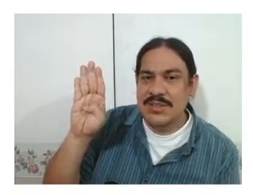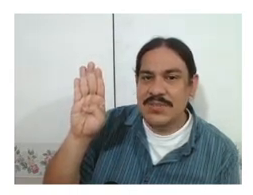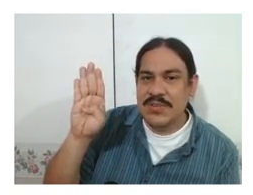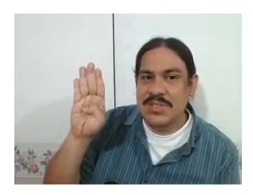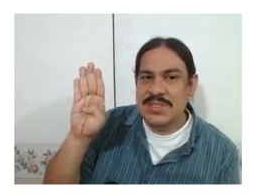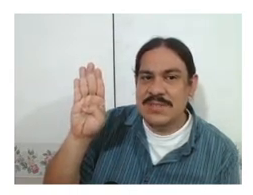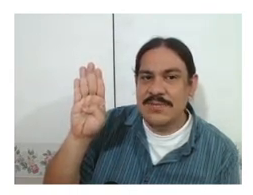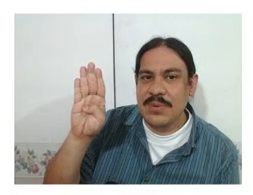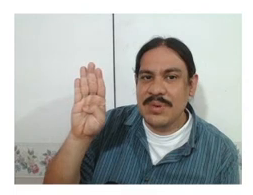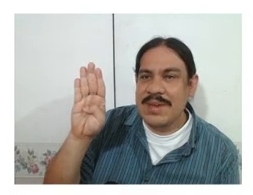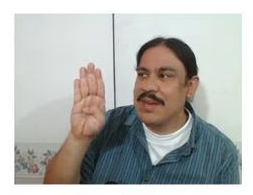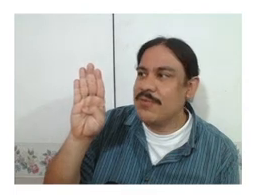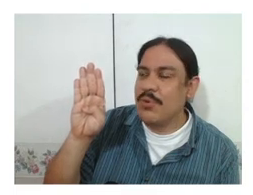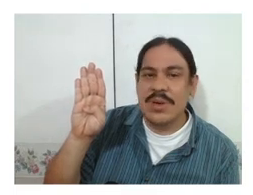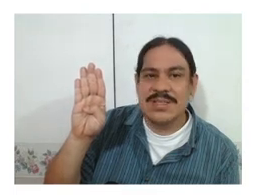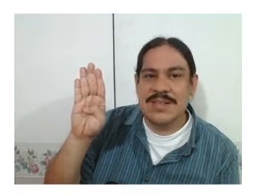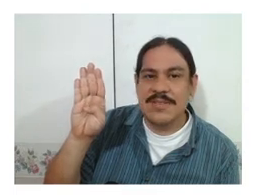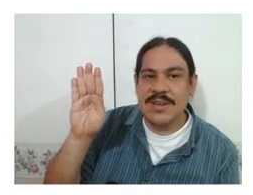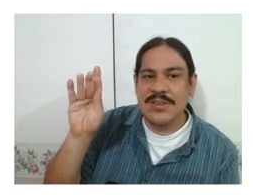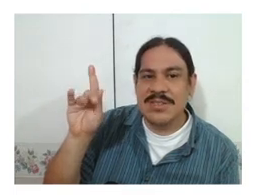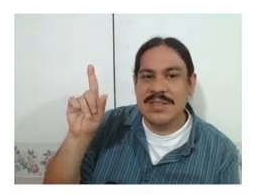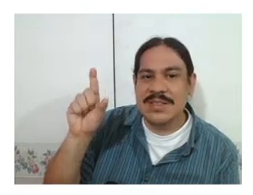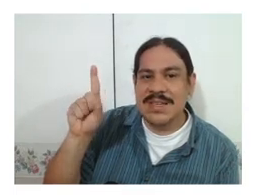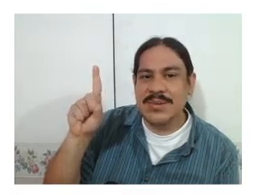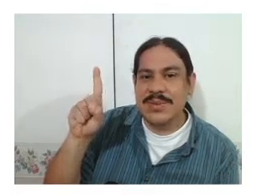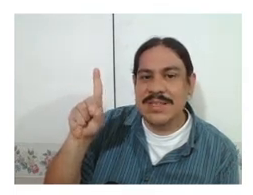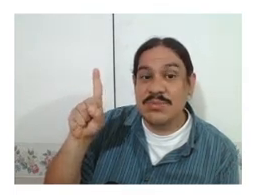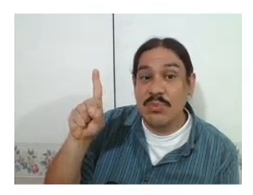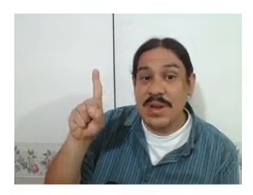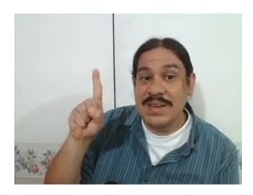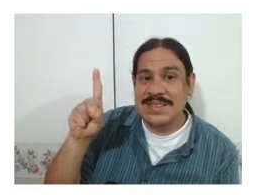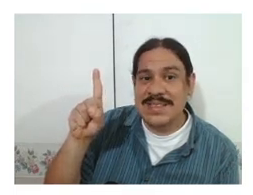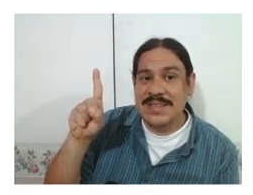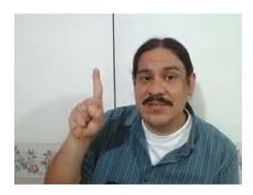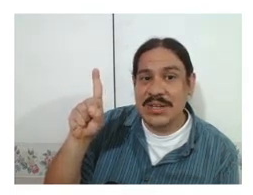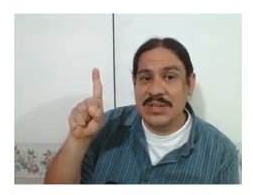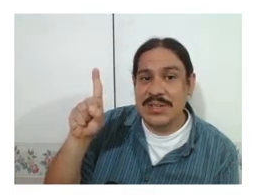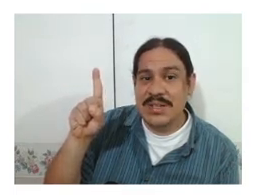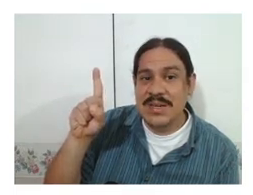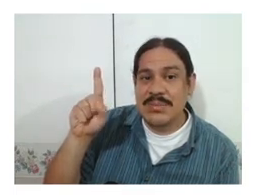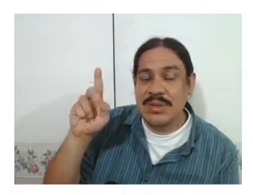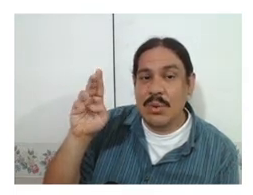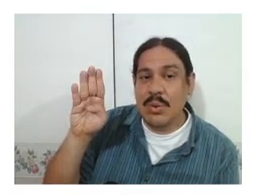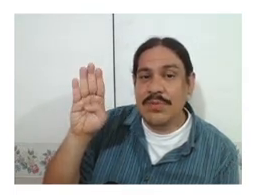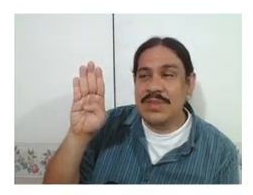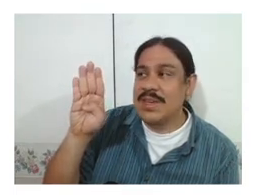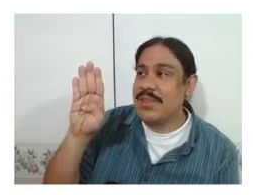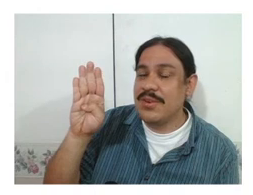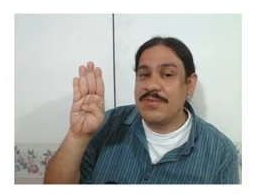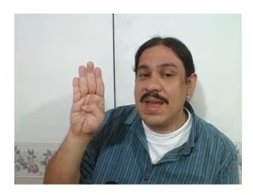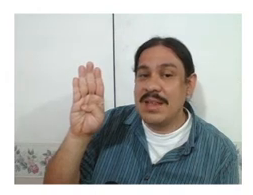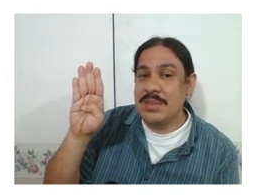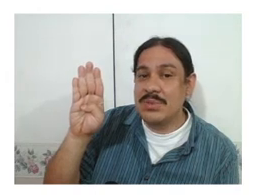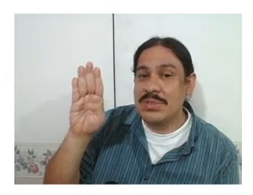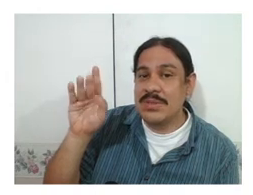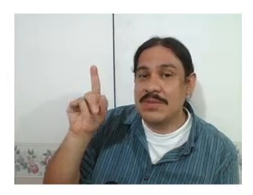the first phoneme had four extended fingers and the second one has one extended finger, but all of the other